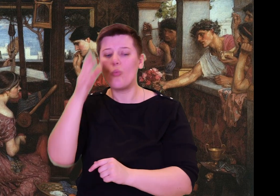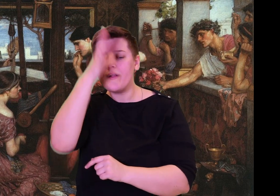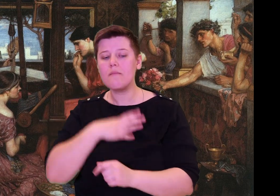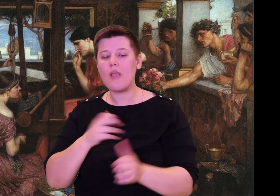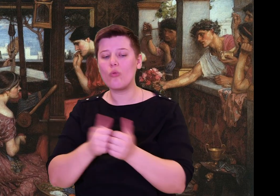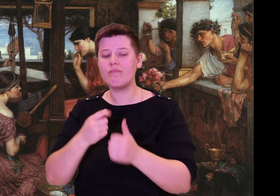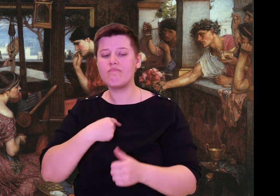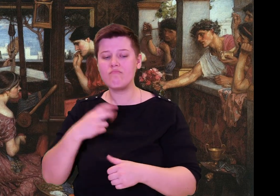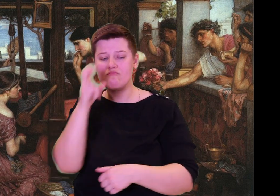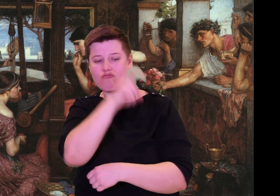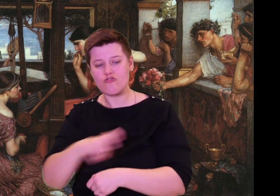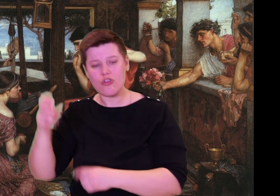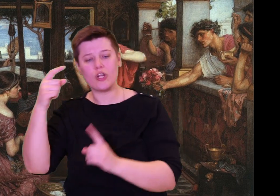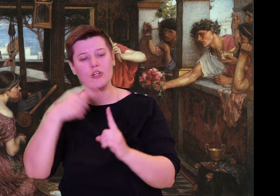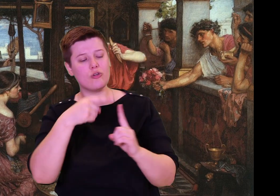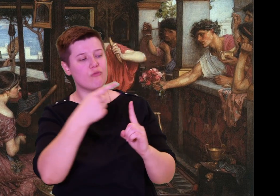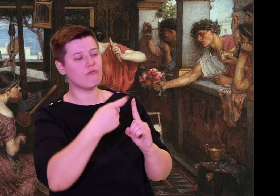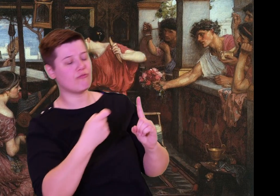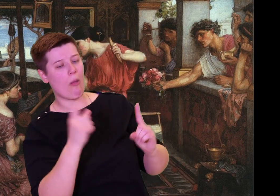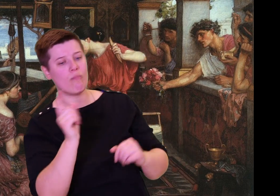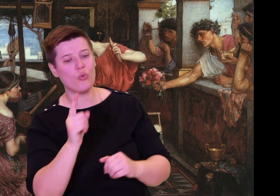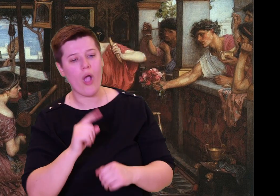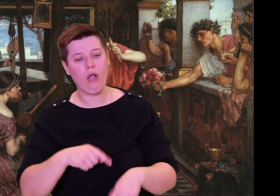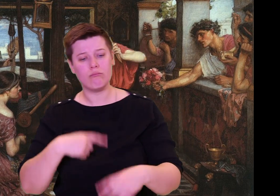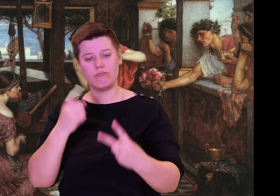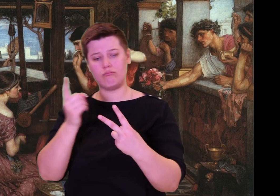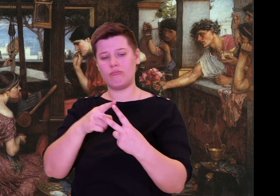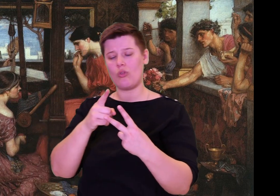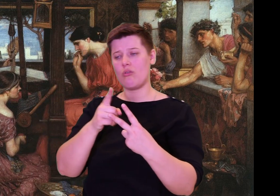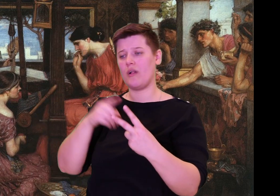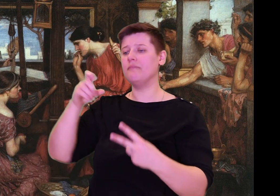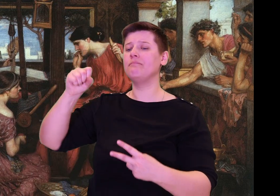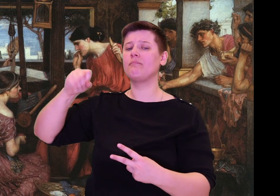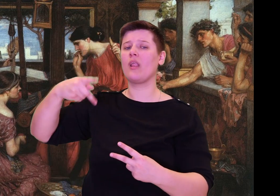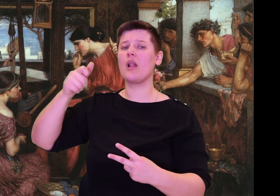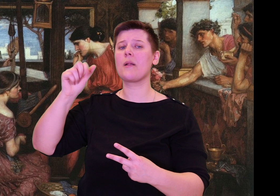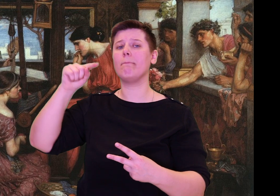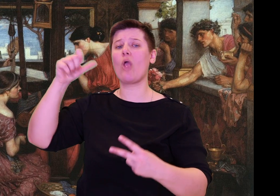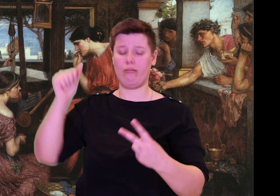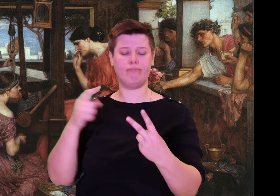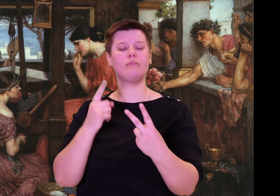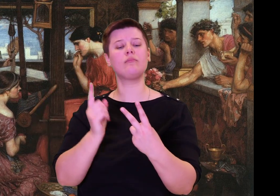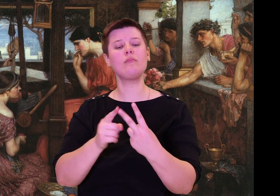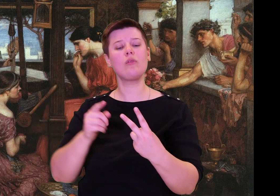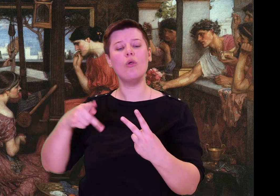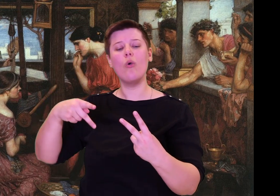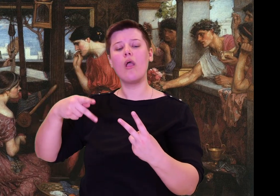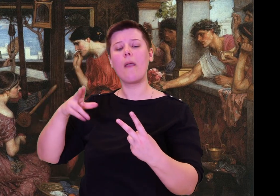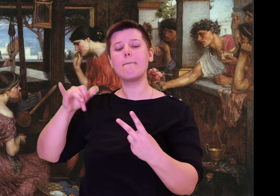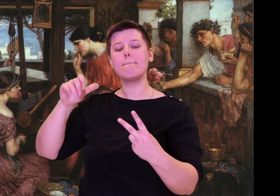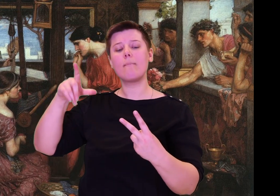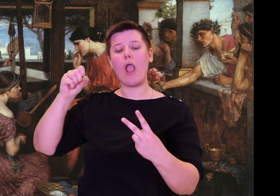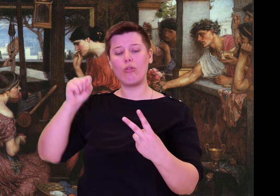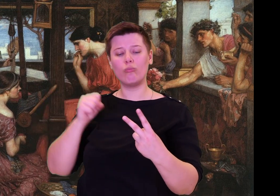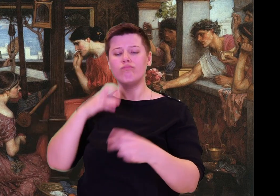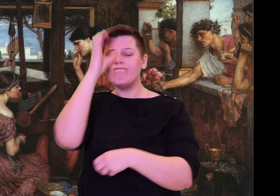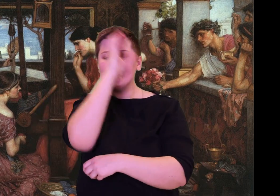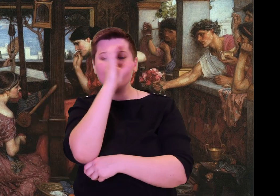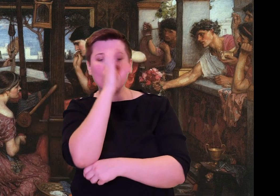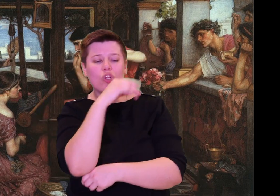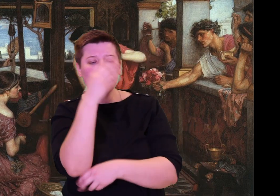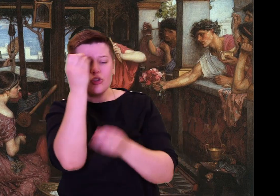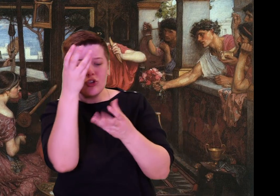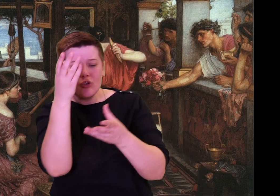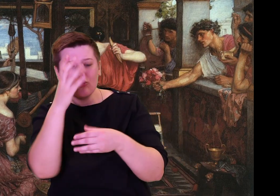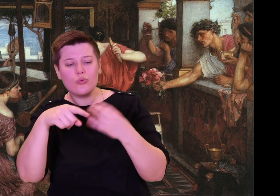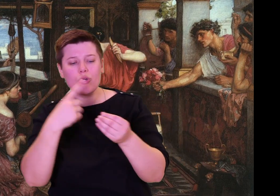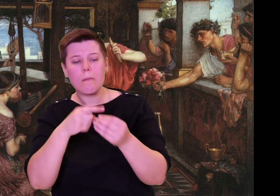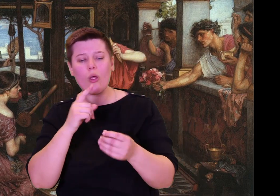I may hear it from someone or from a voice from Zeus--it often happens so.